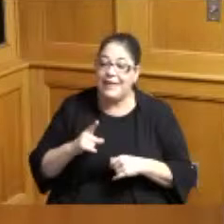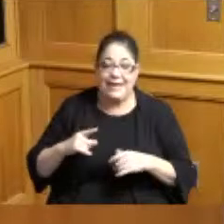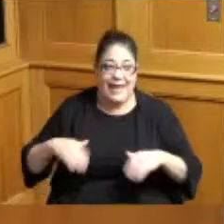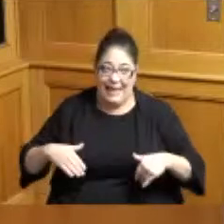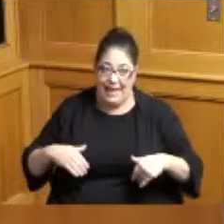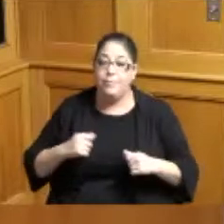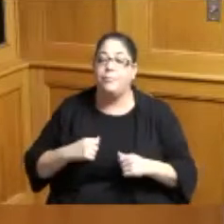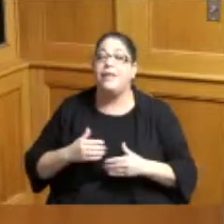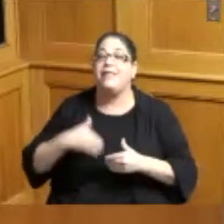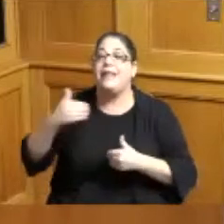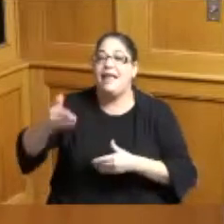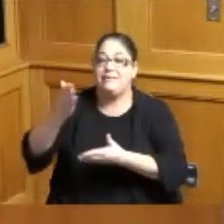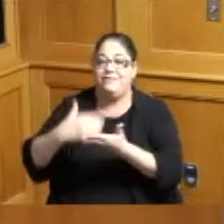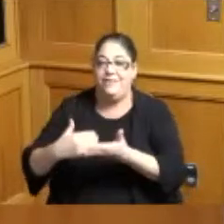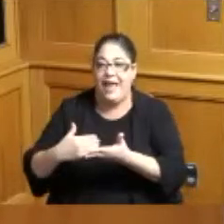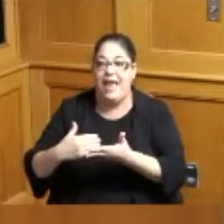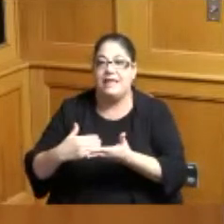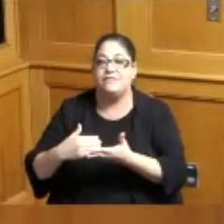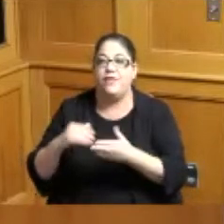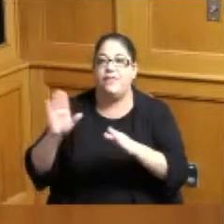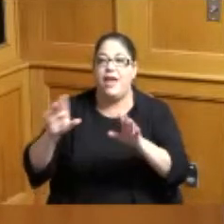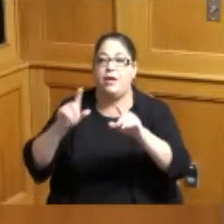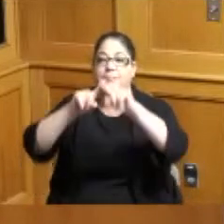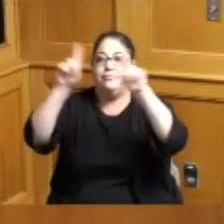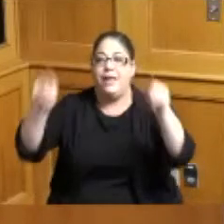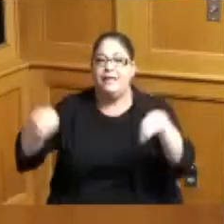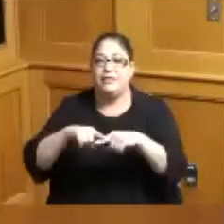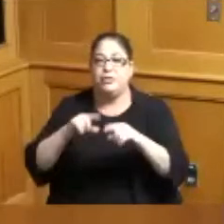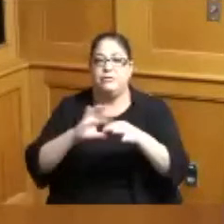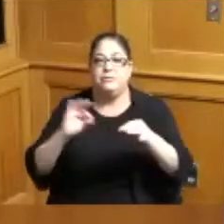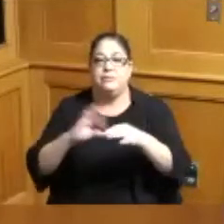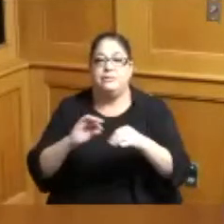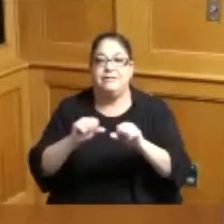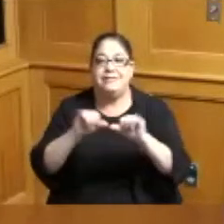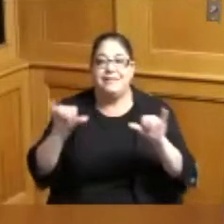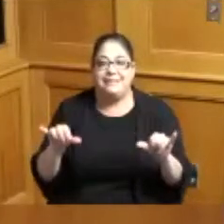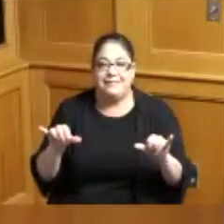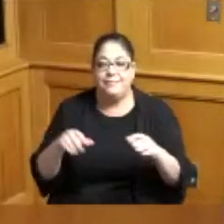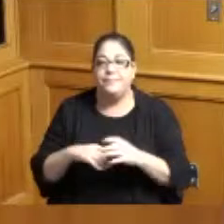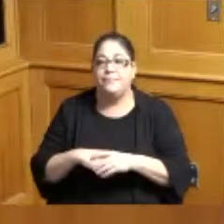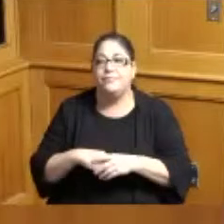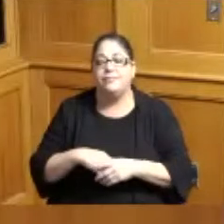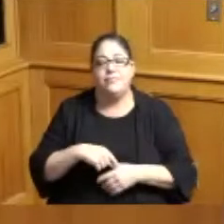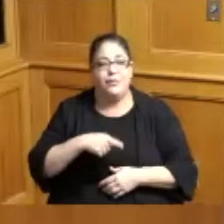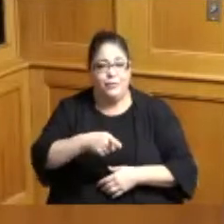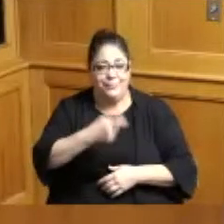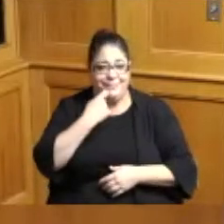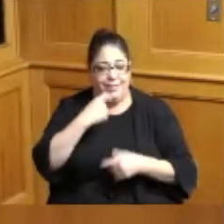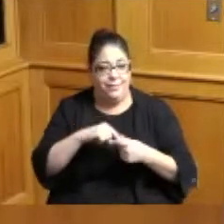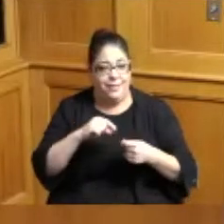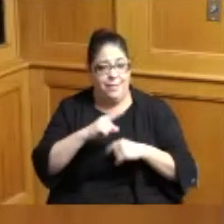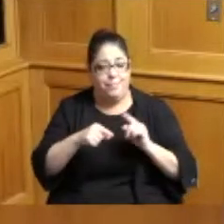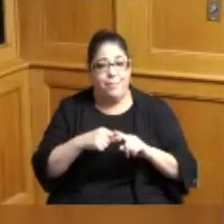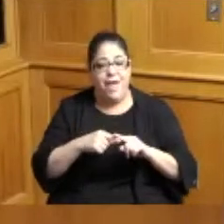variable message signage system if you will the signs you're speaking of that we are having some